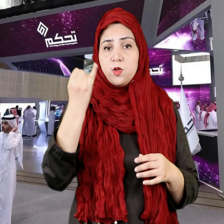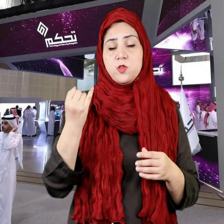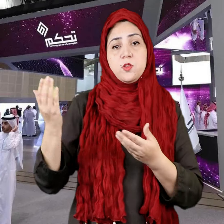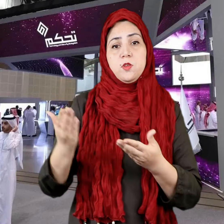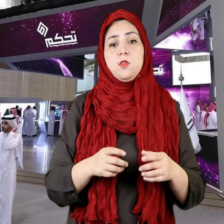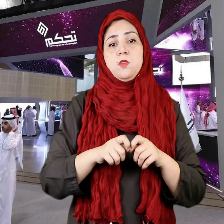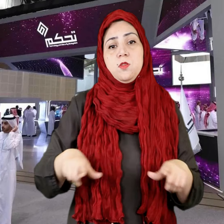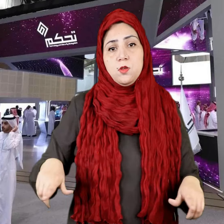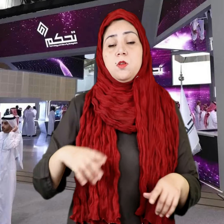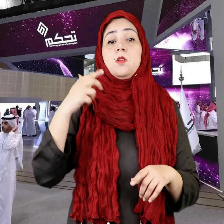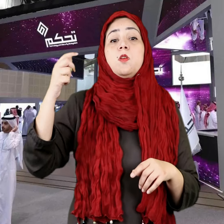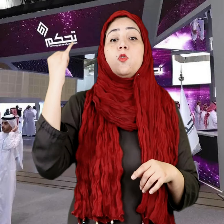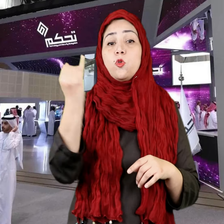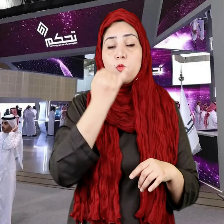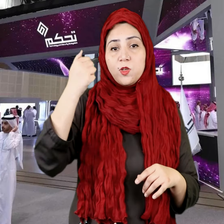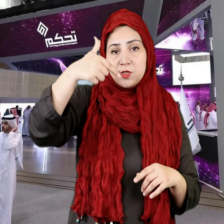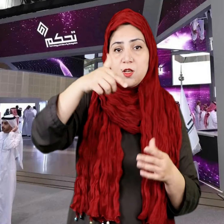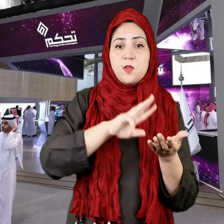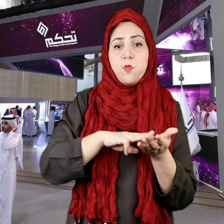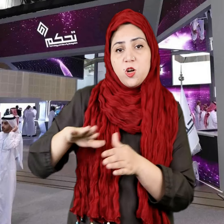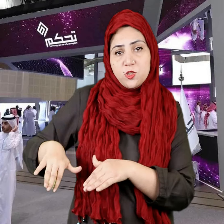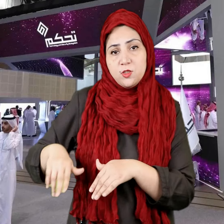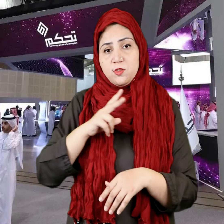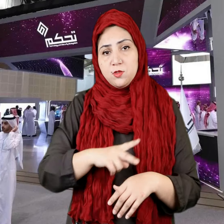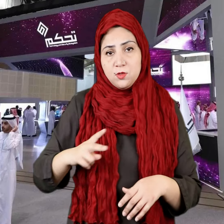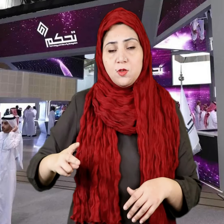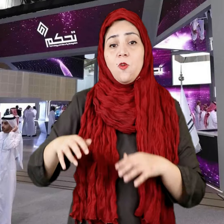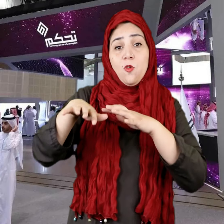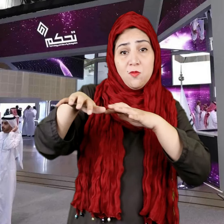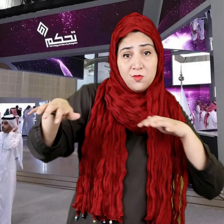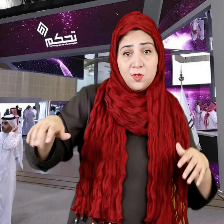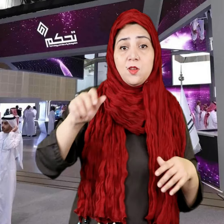The exhibition will continue until March 7th.